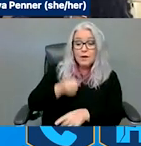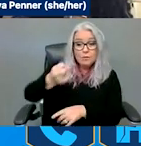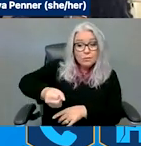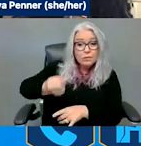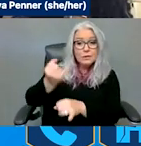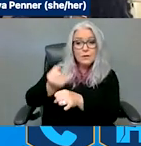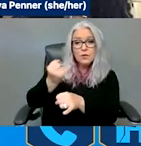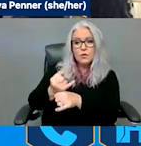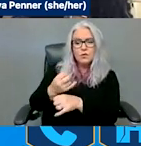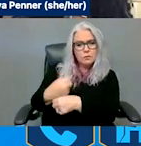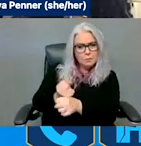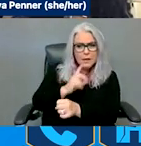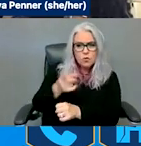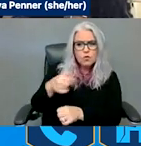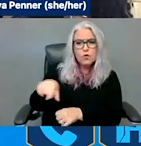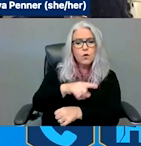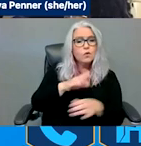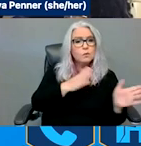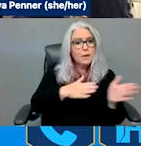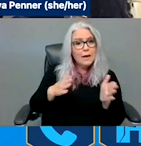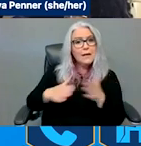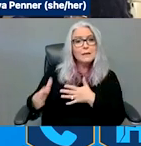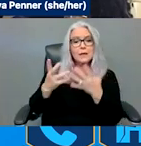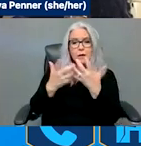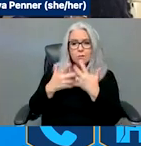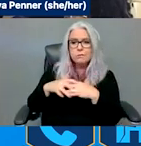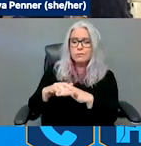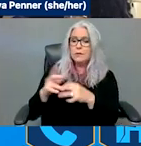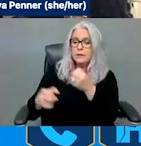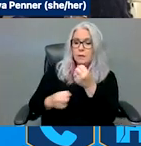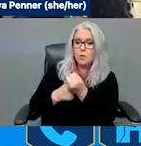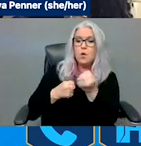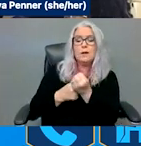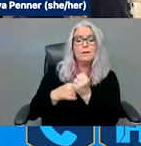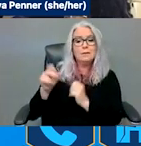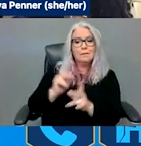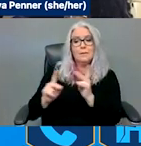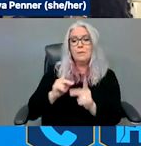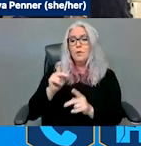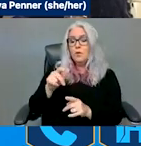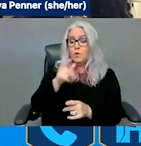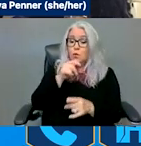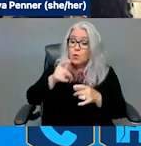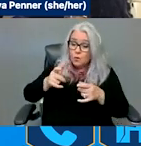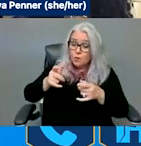supporting people to live independently and maintain their health and independence throughout disasters and